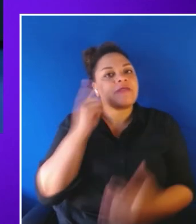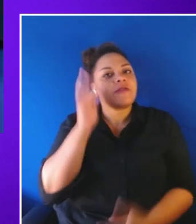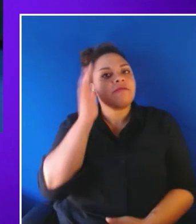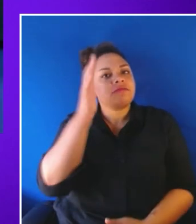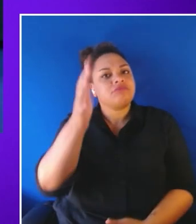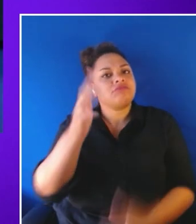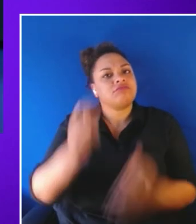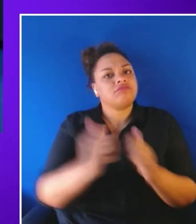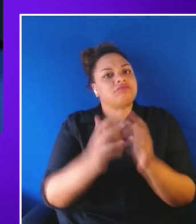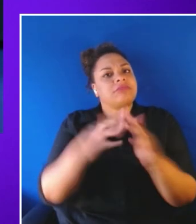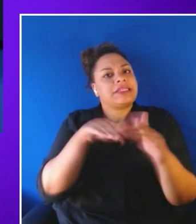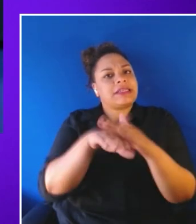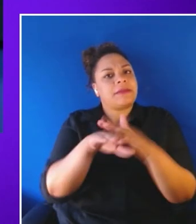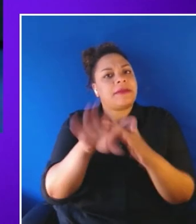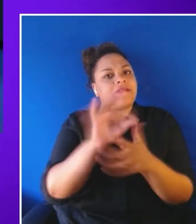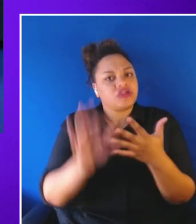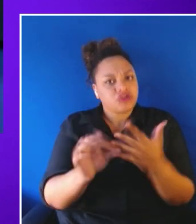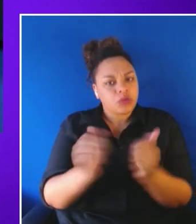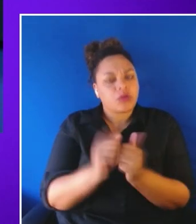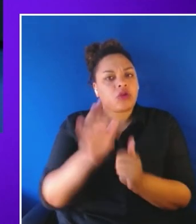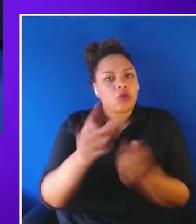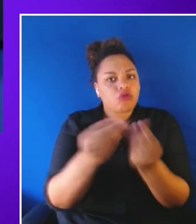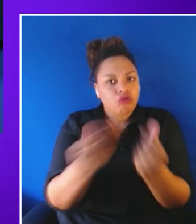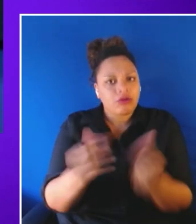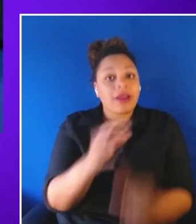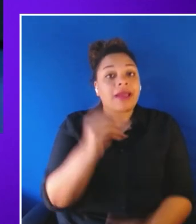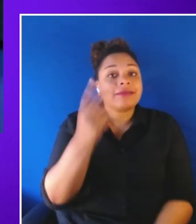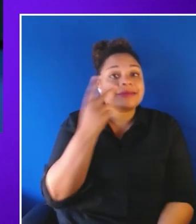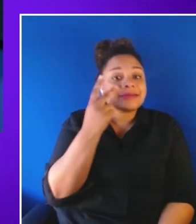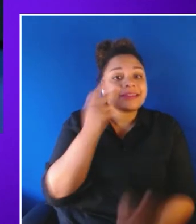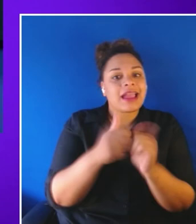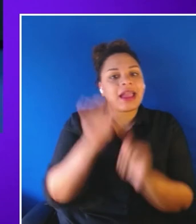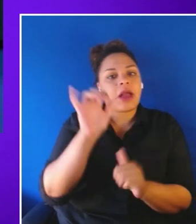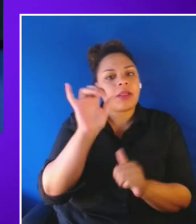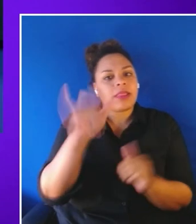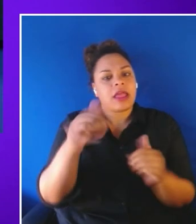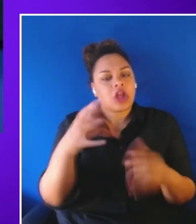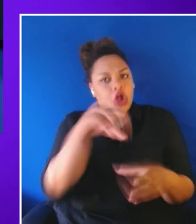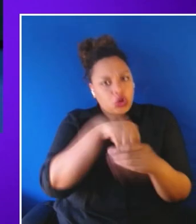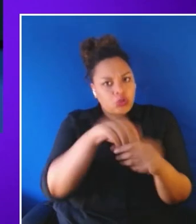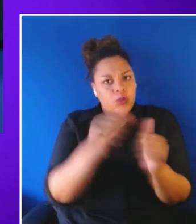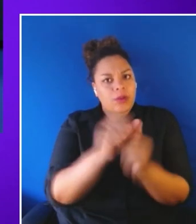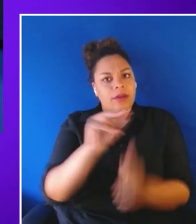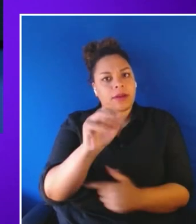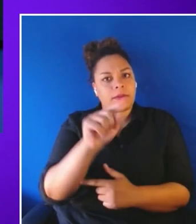and how inclusion in the metaverse looks like. So I would like to now go and go back to you Jacque.